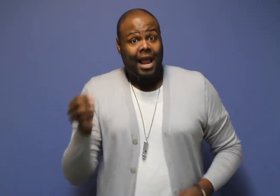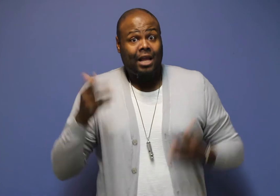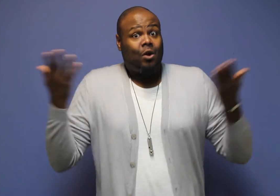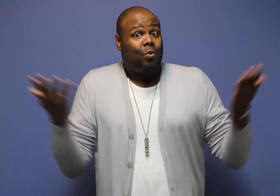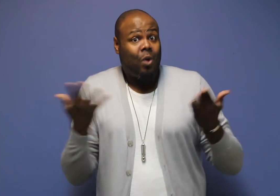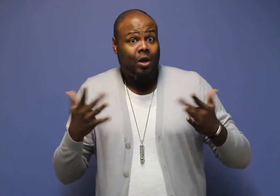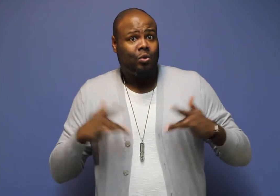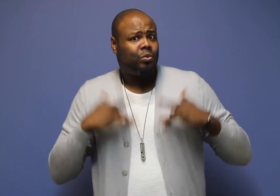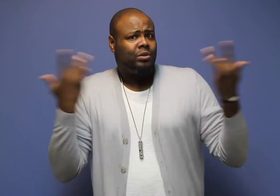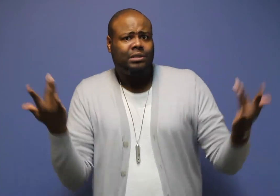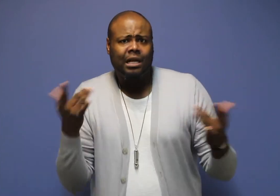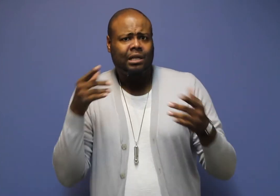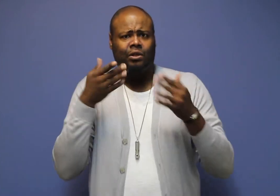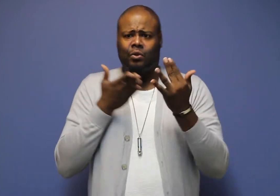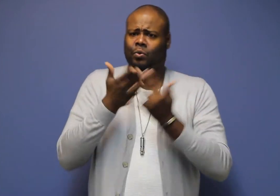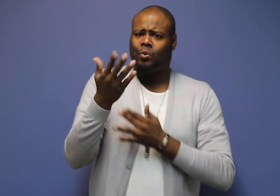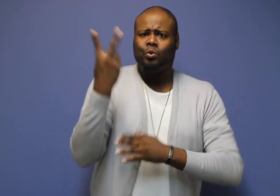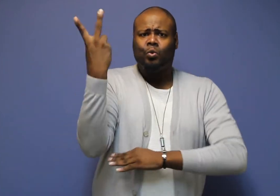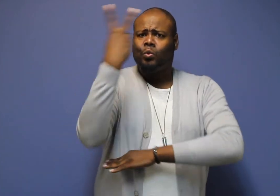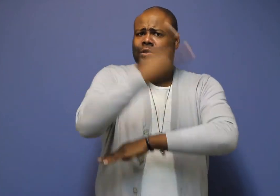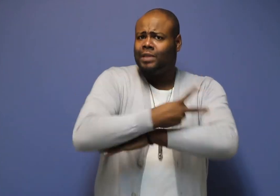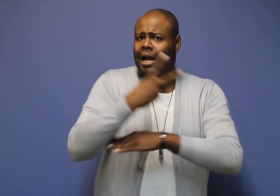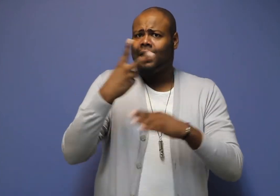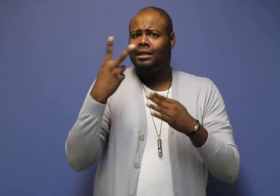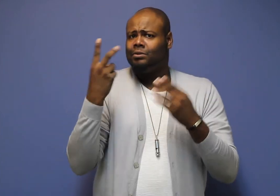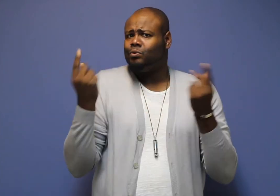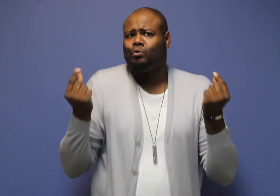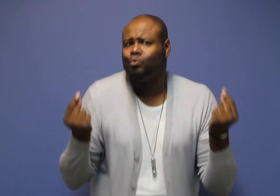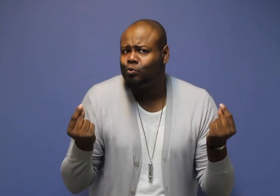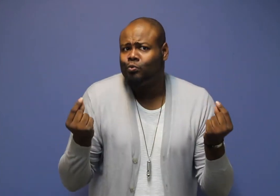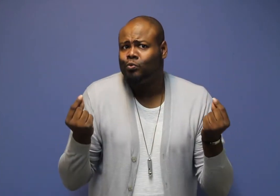What events are happening on Saturday and Sunday?